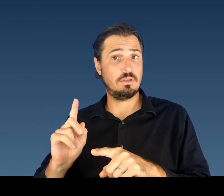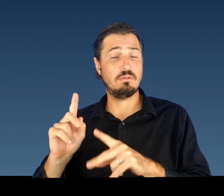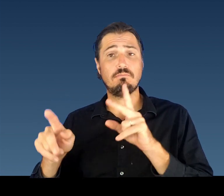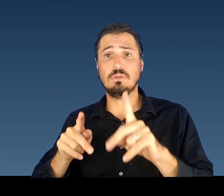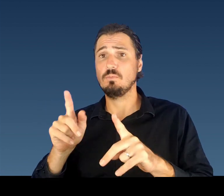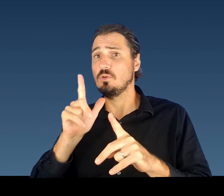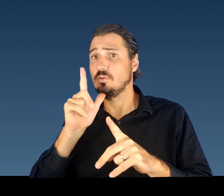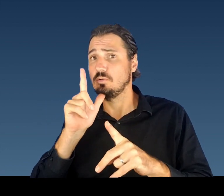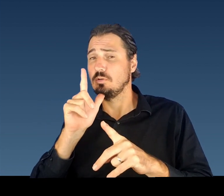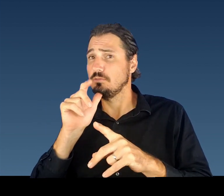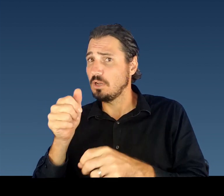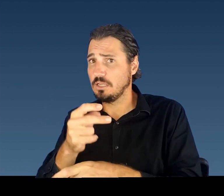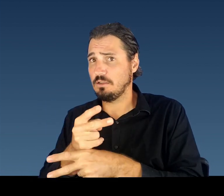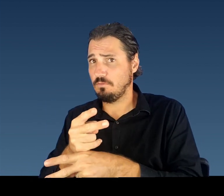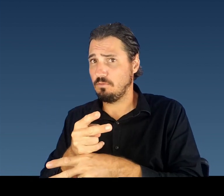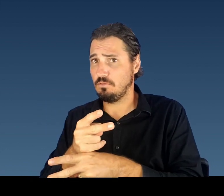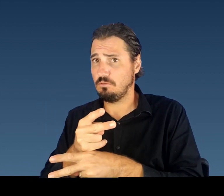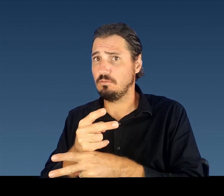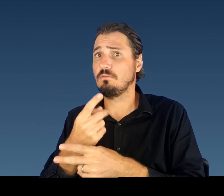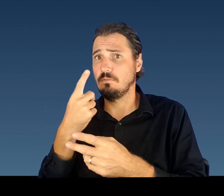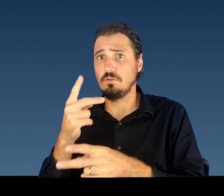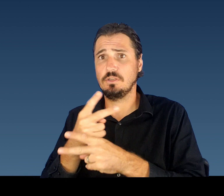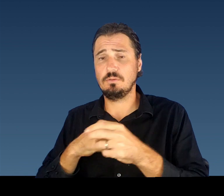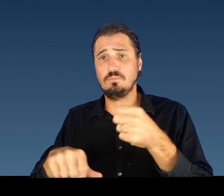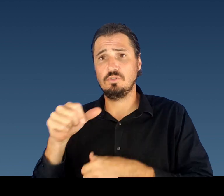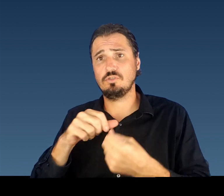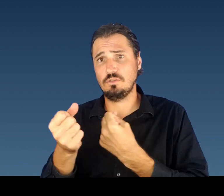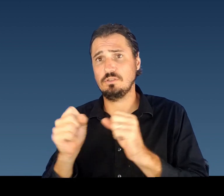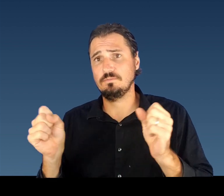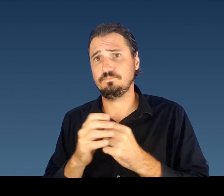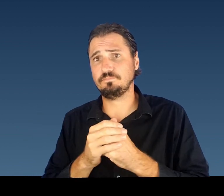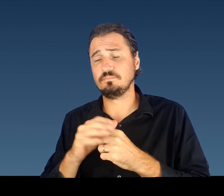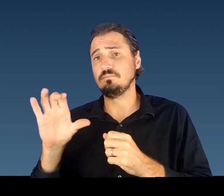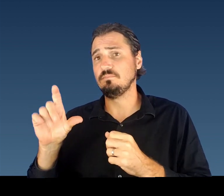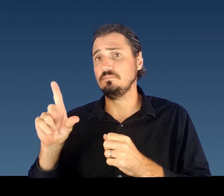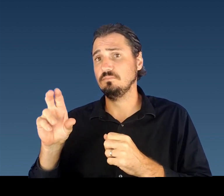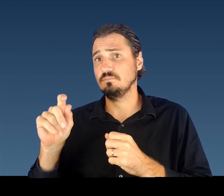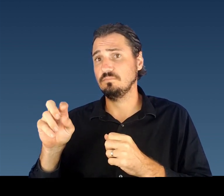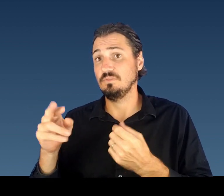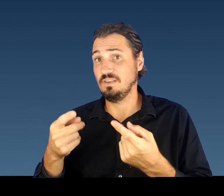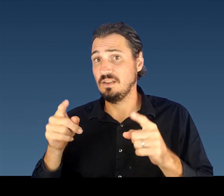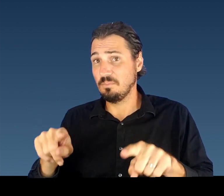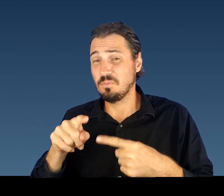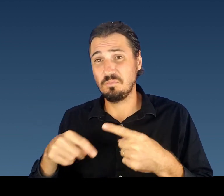First question: Dr. B, where are the active clusters on the island?